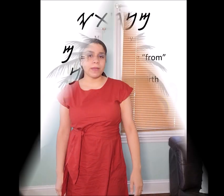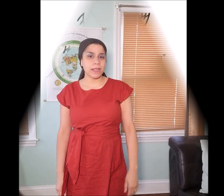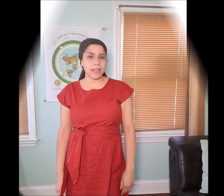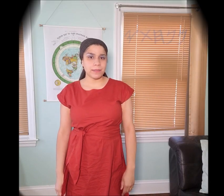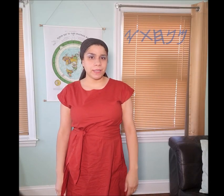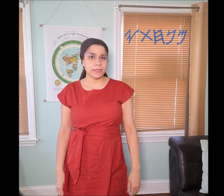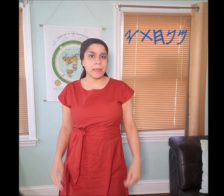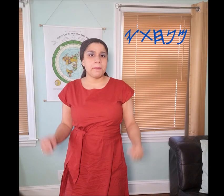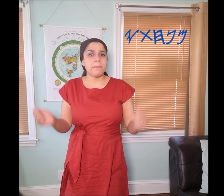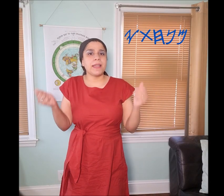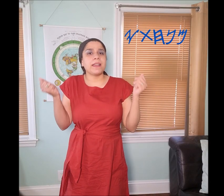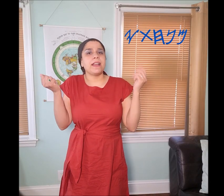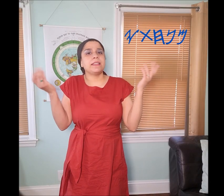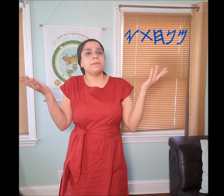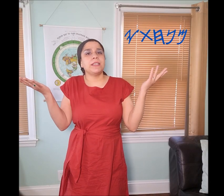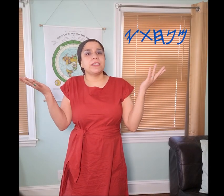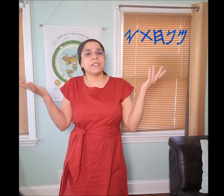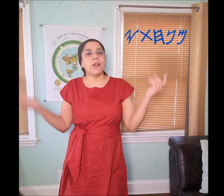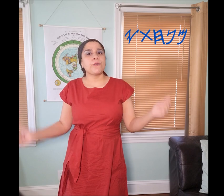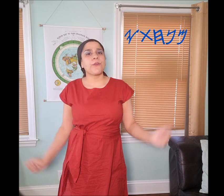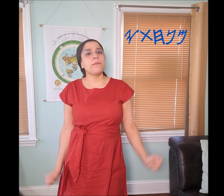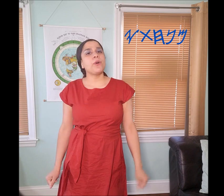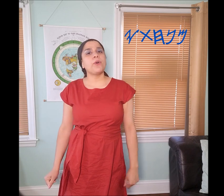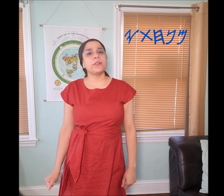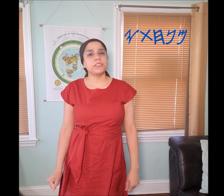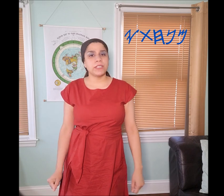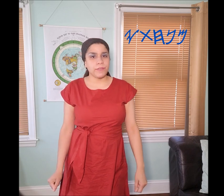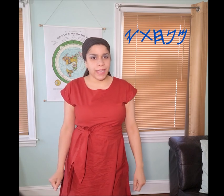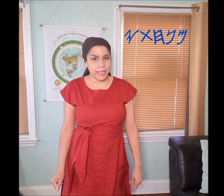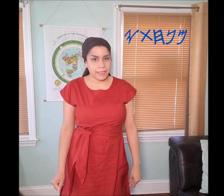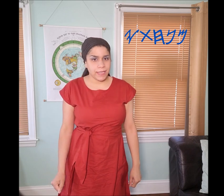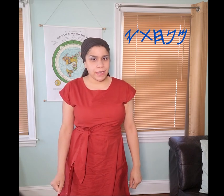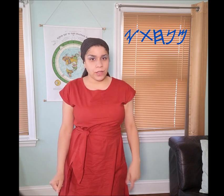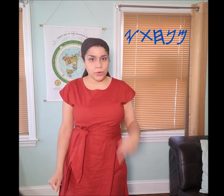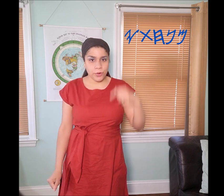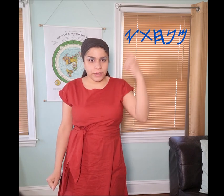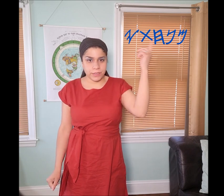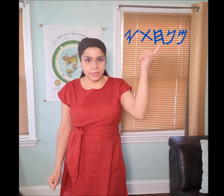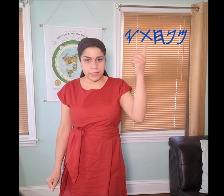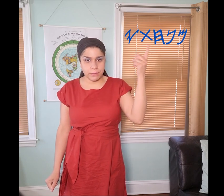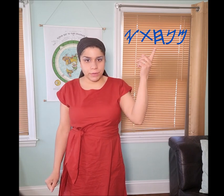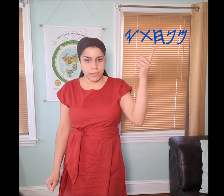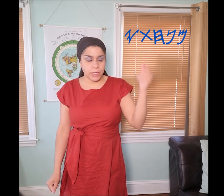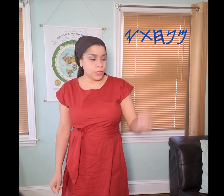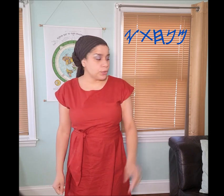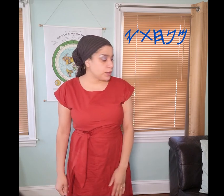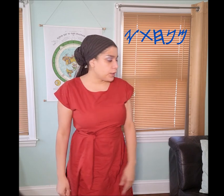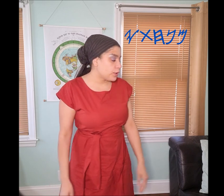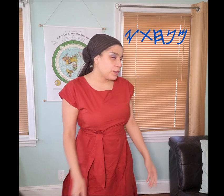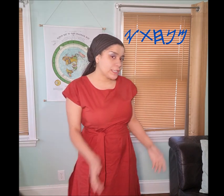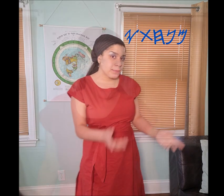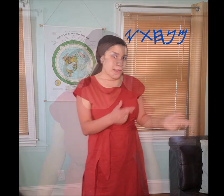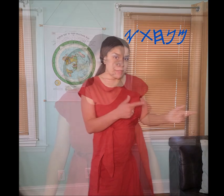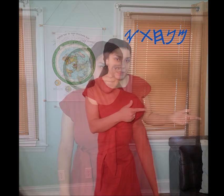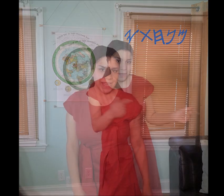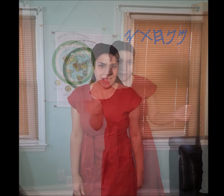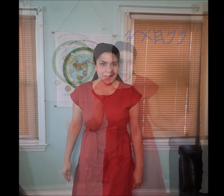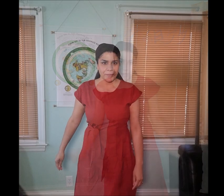Manakahthey 𐤌𐤍𐤇𐤕𐤉 means from origin of hand signs, according to these symbols, you can know this by reading my book.